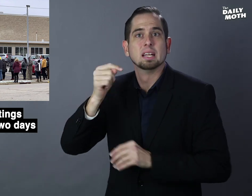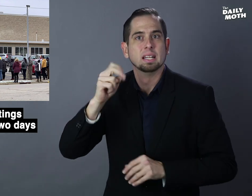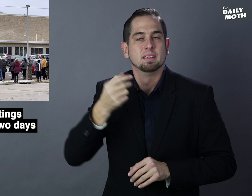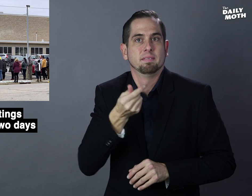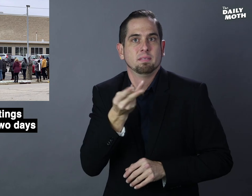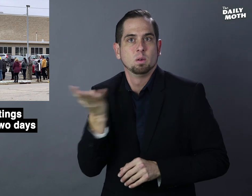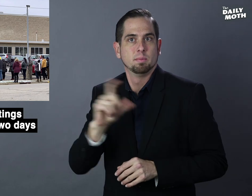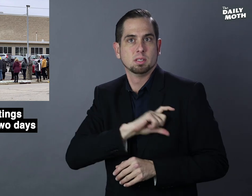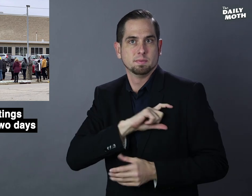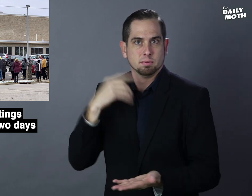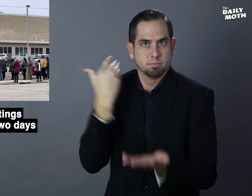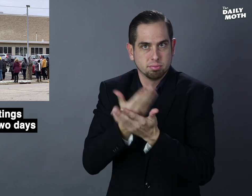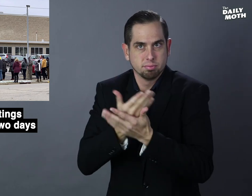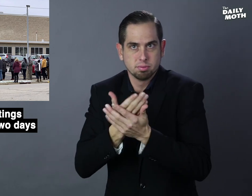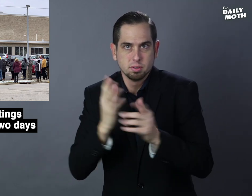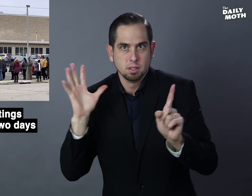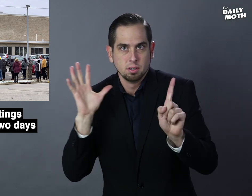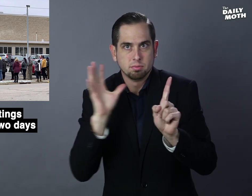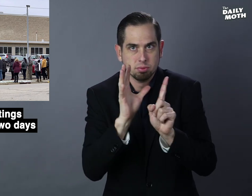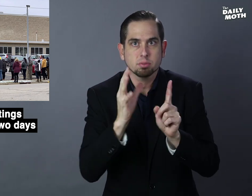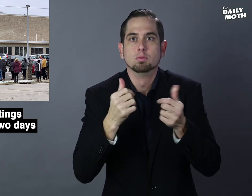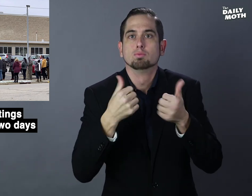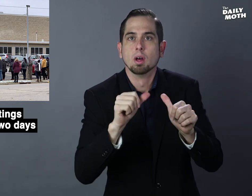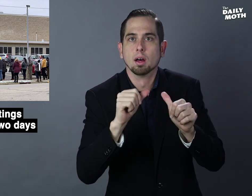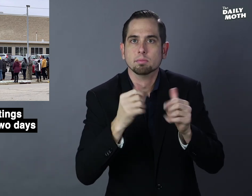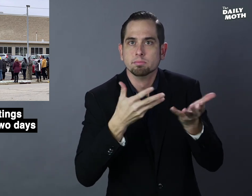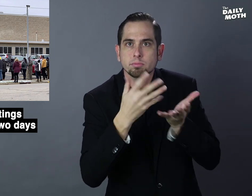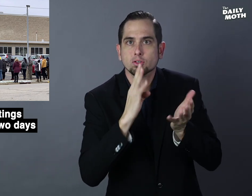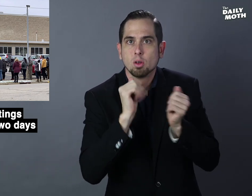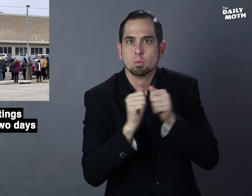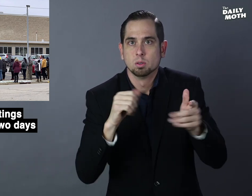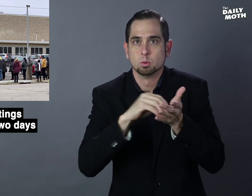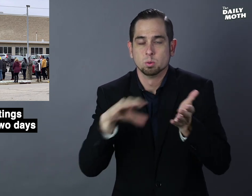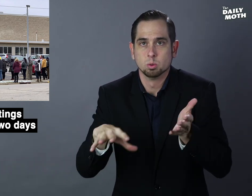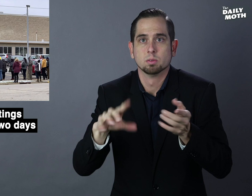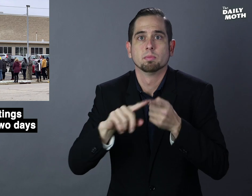then several police officers arrived on the scene and tried to talk with the student,